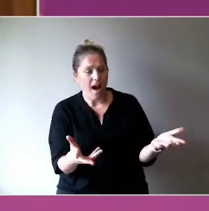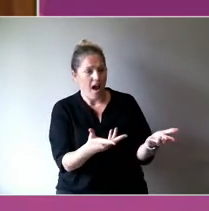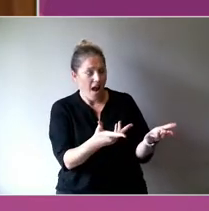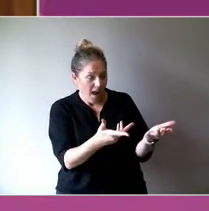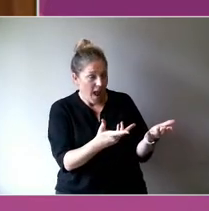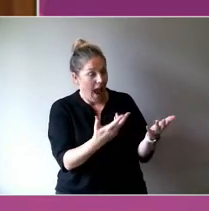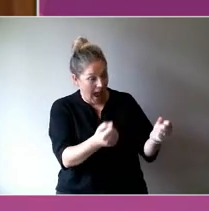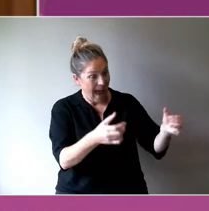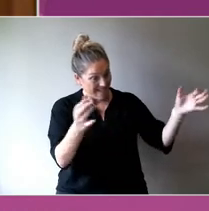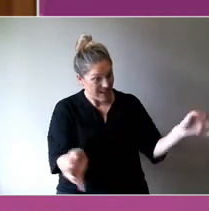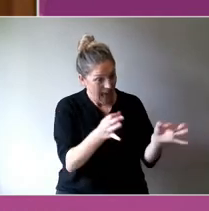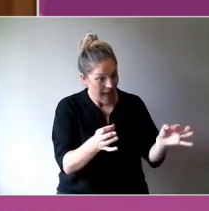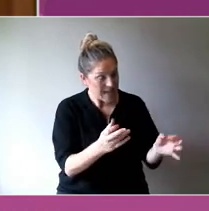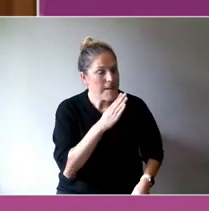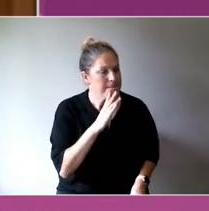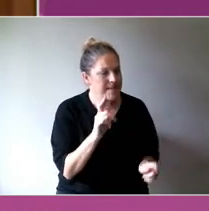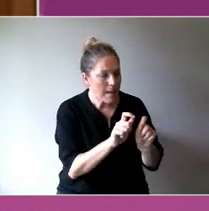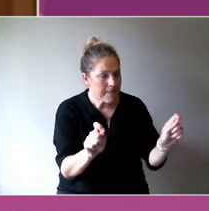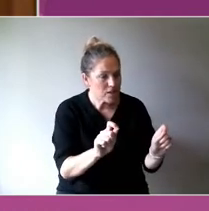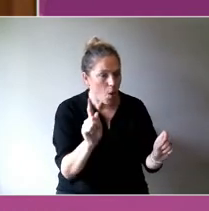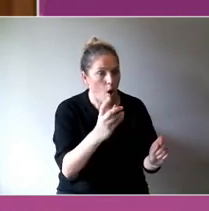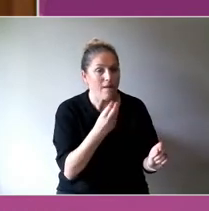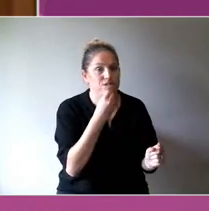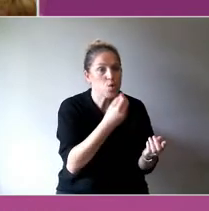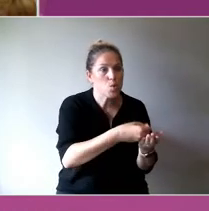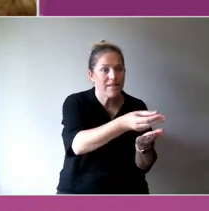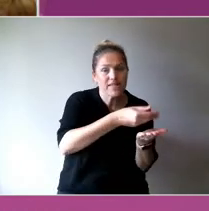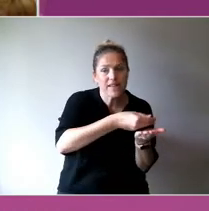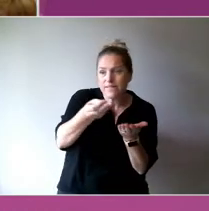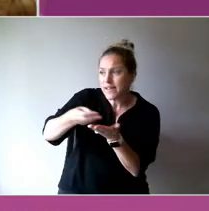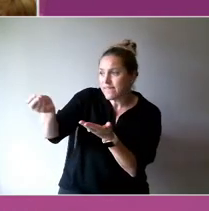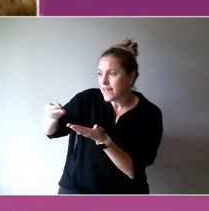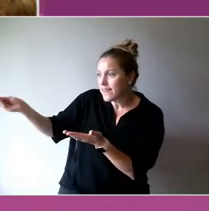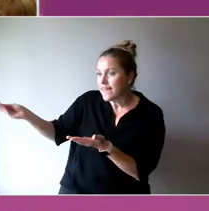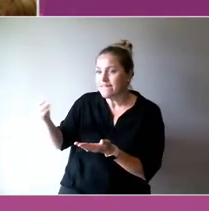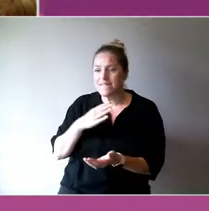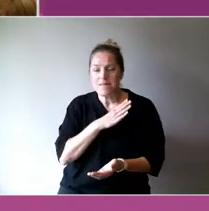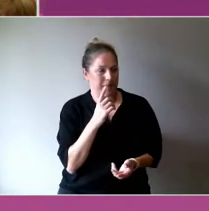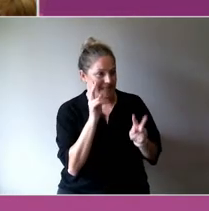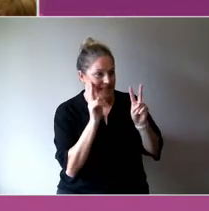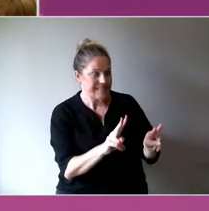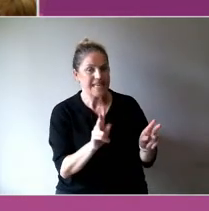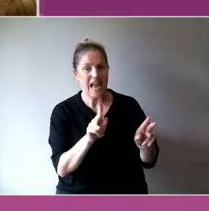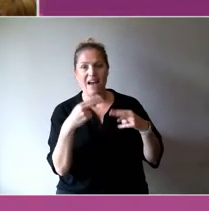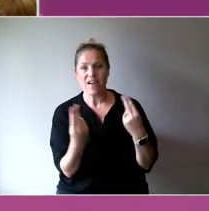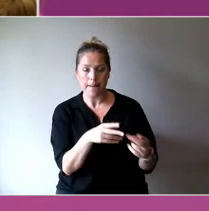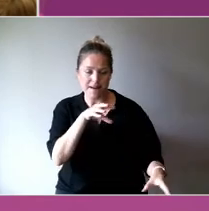kids are coming down and working with family and people are feeling pride and the program